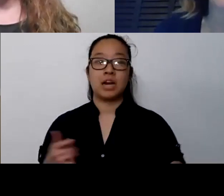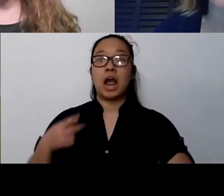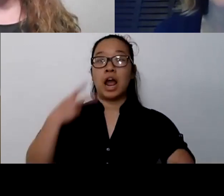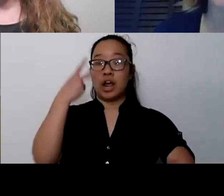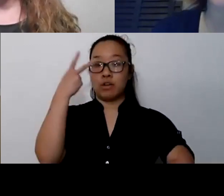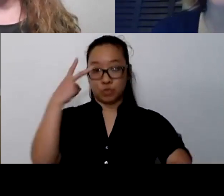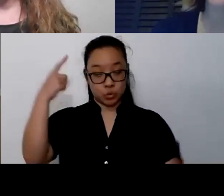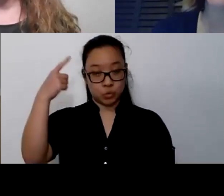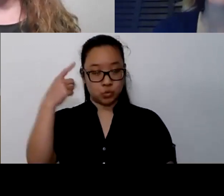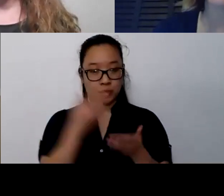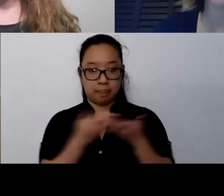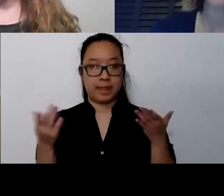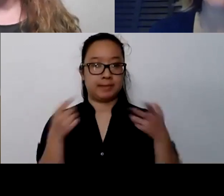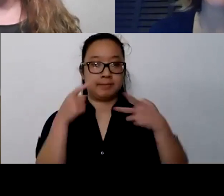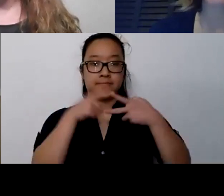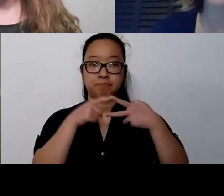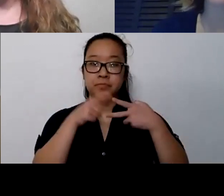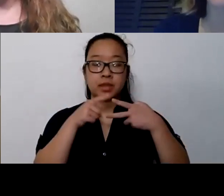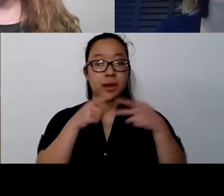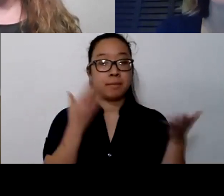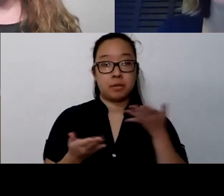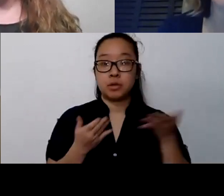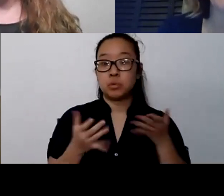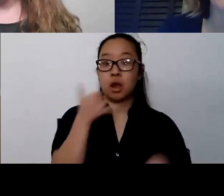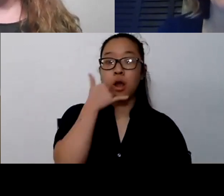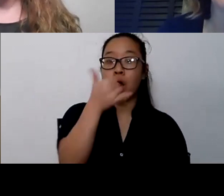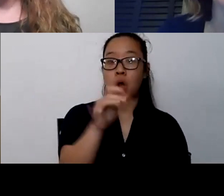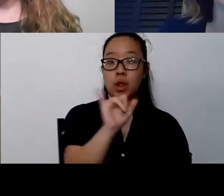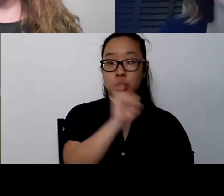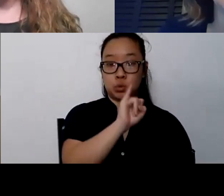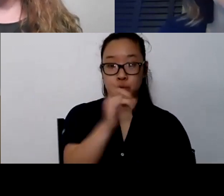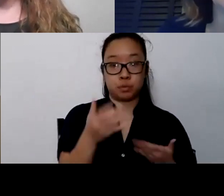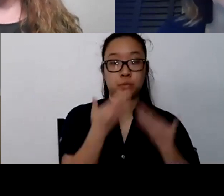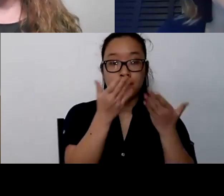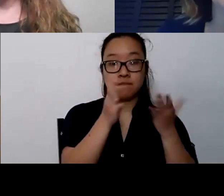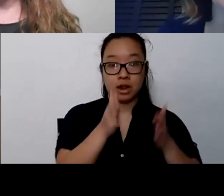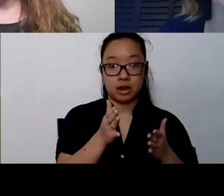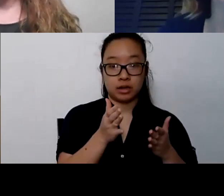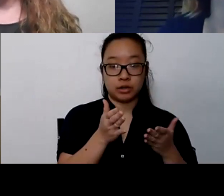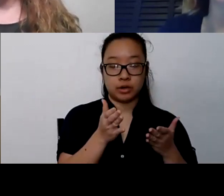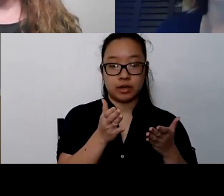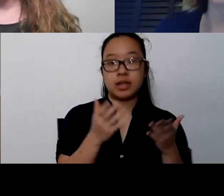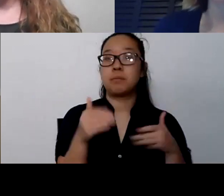you can call the insurance provider and they can also provide a list of providers